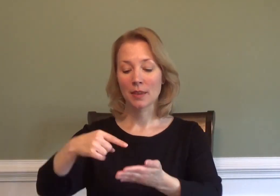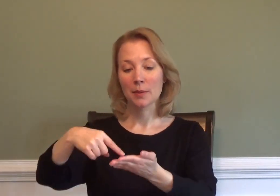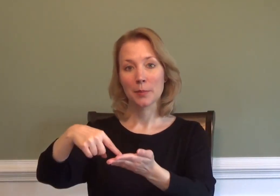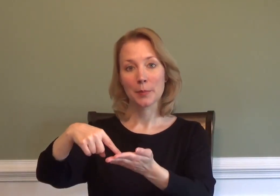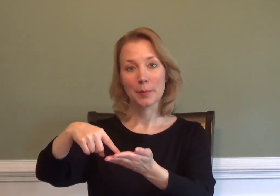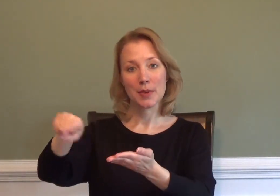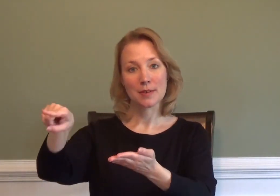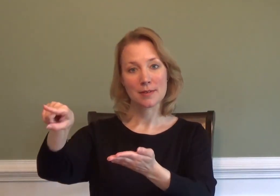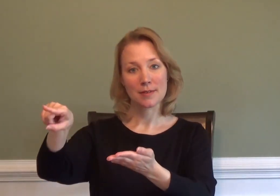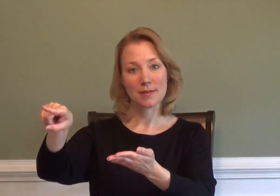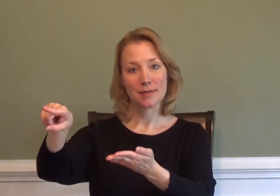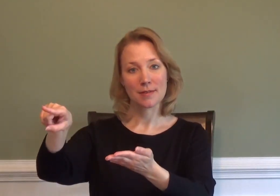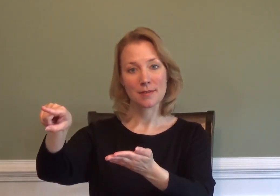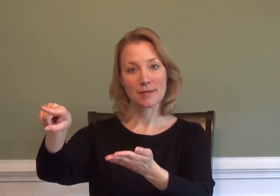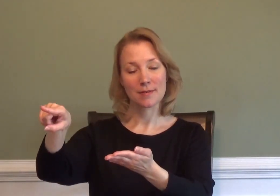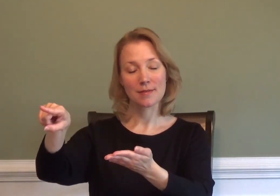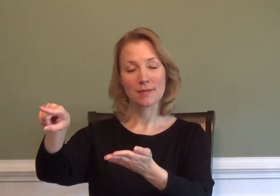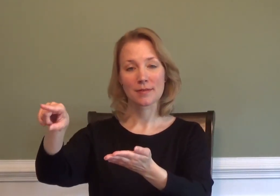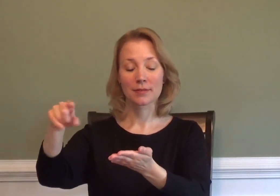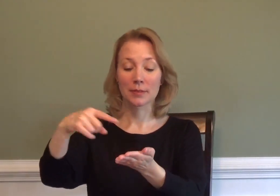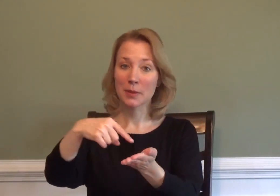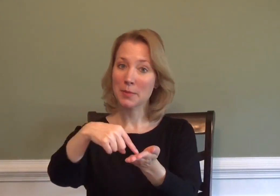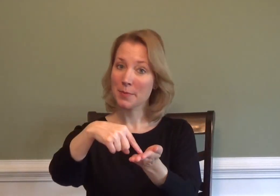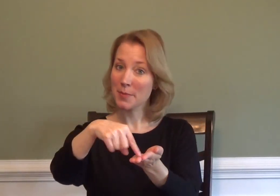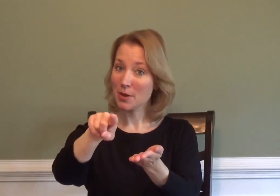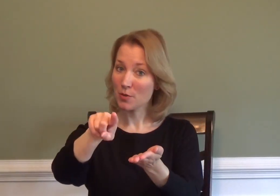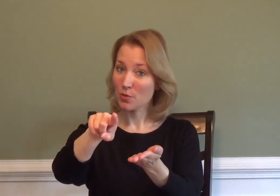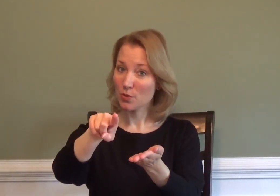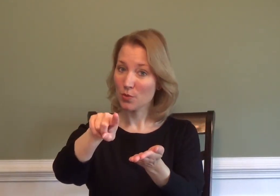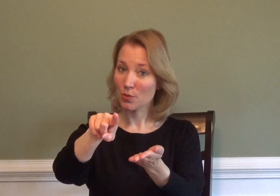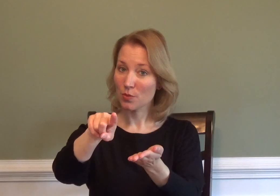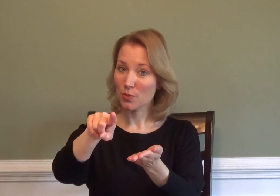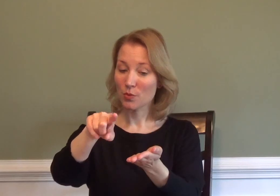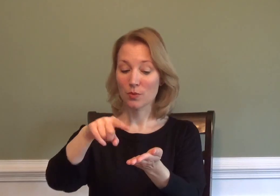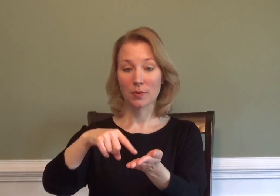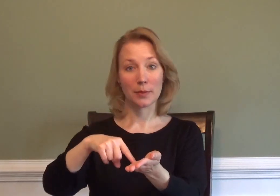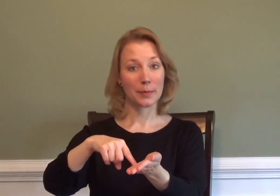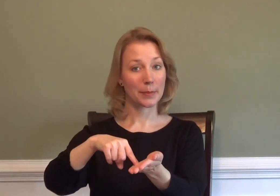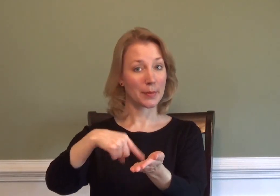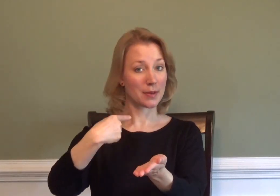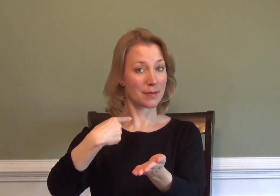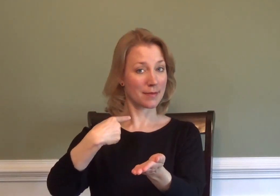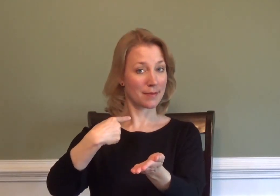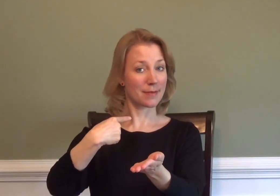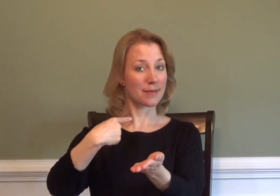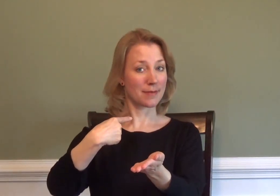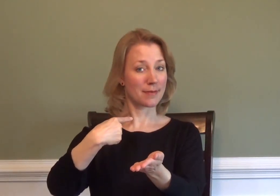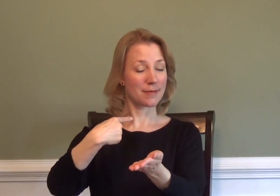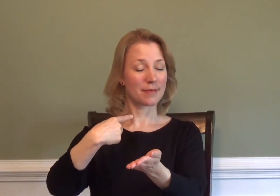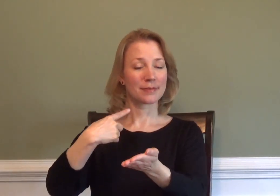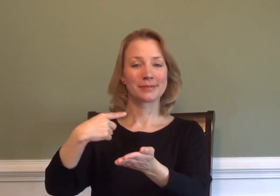PAY PAY-you PAY-me